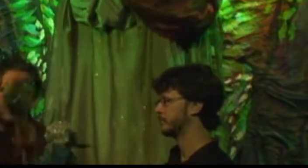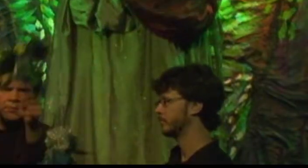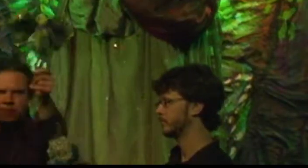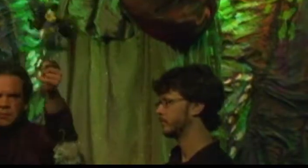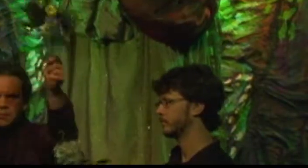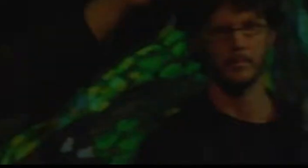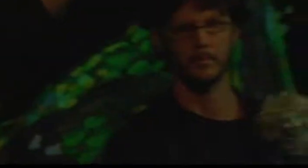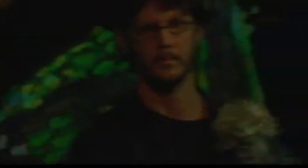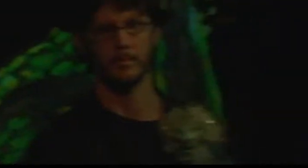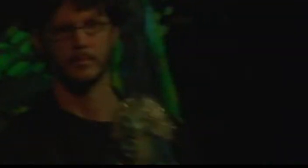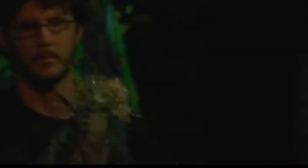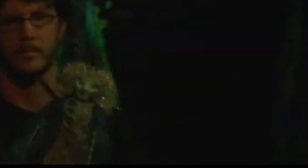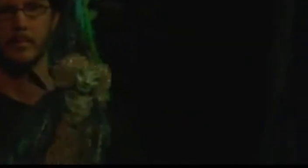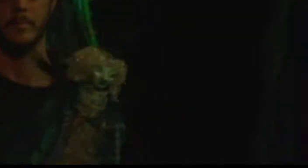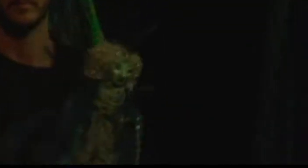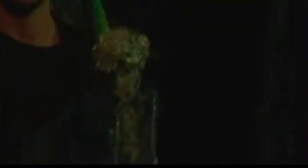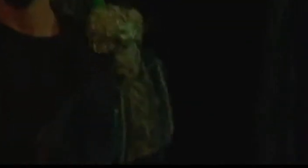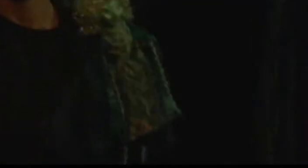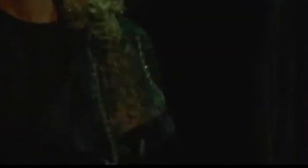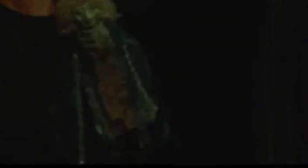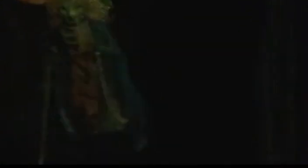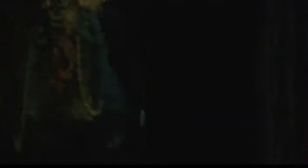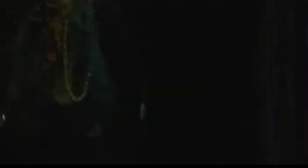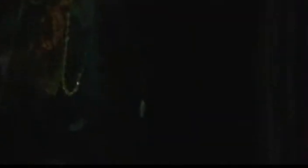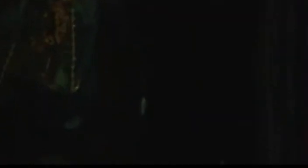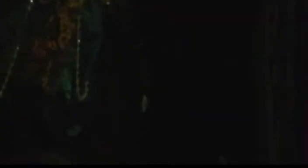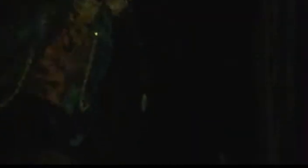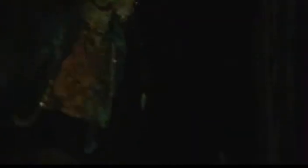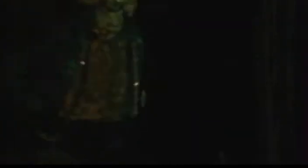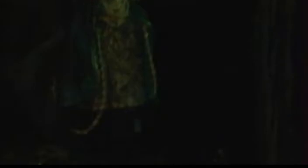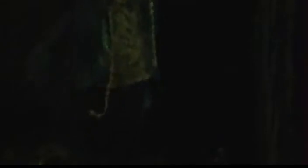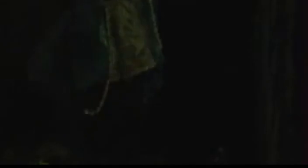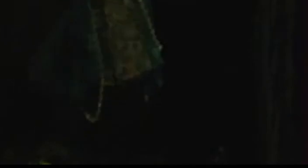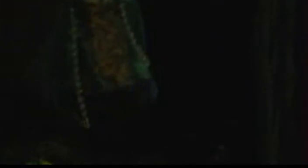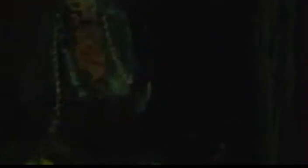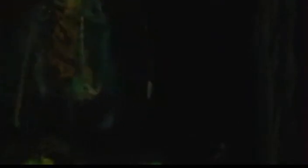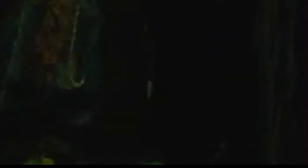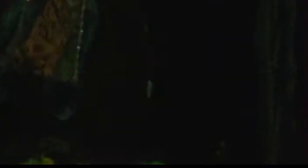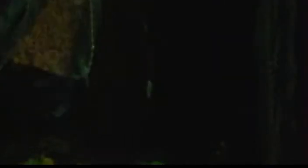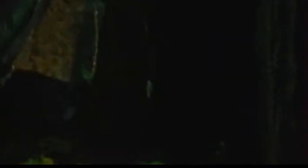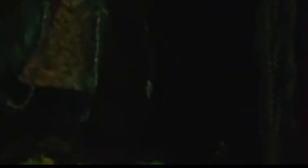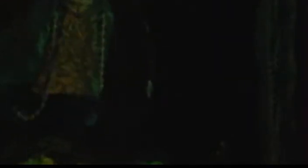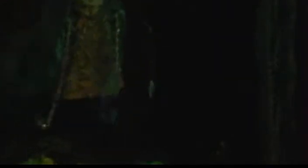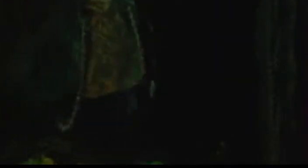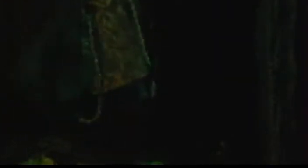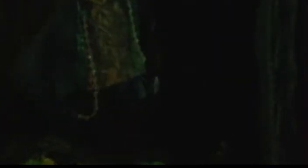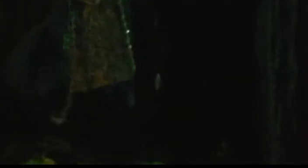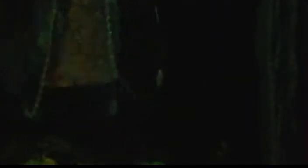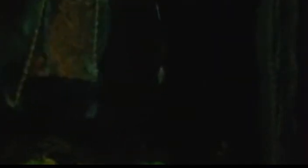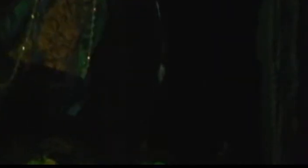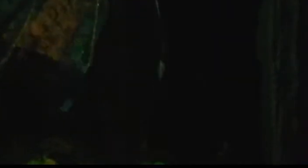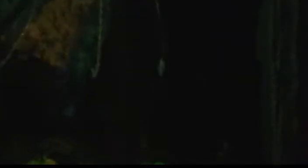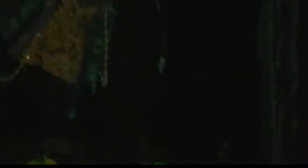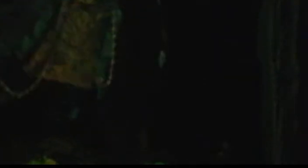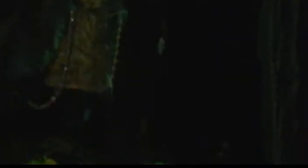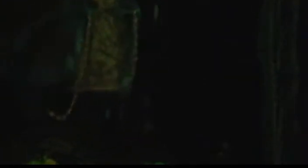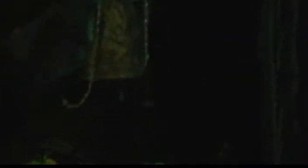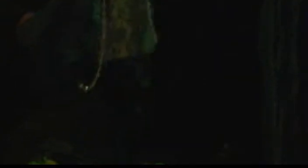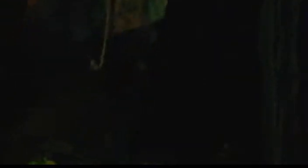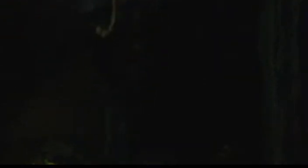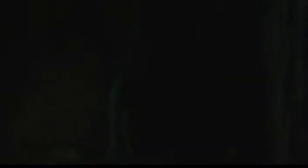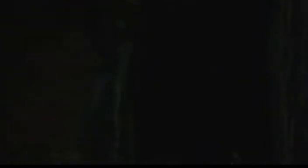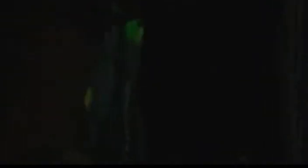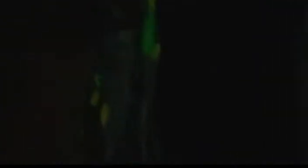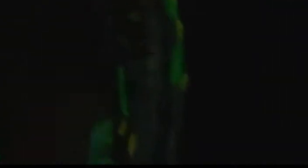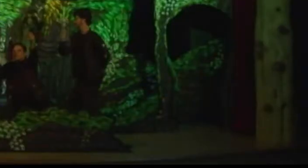Beetles black, approach not near; Worm nor snail, do no offence.